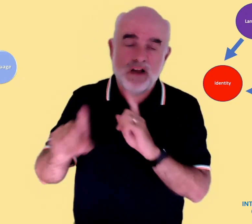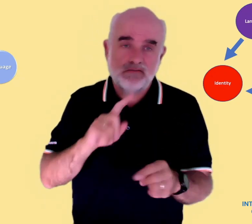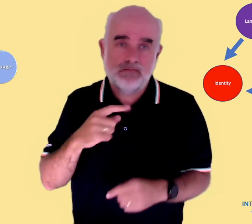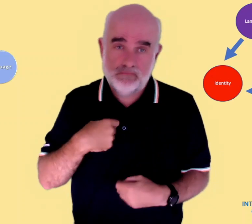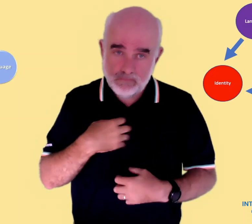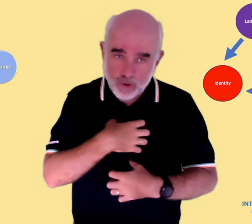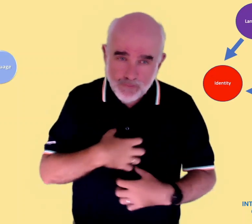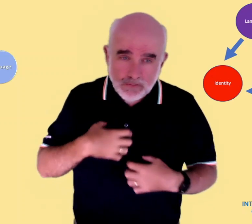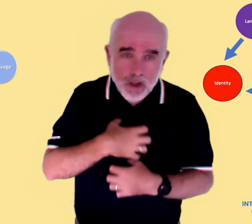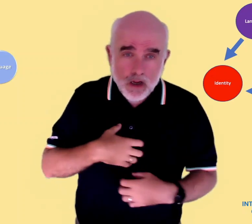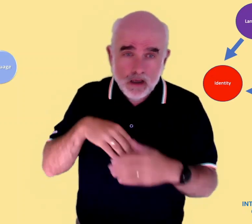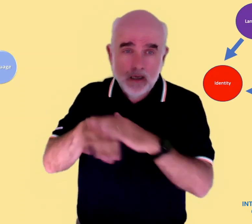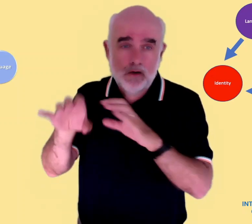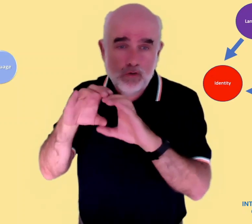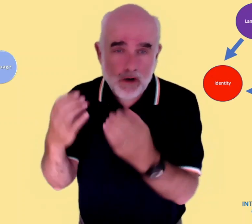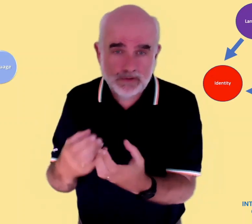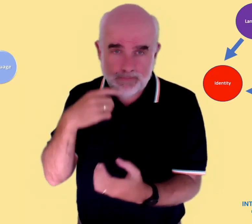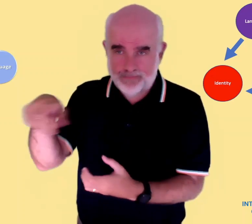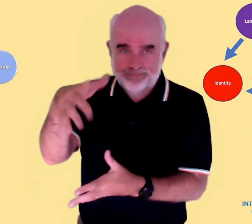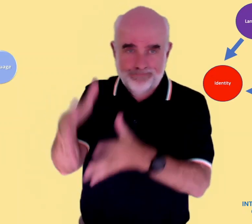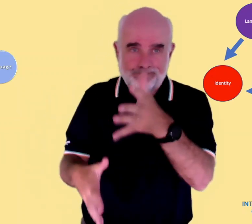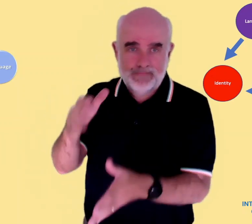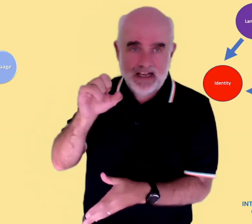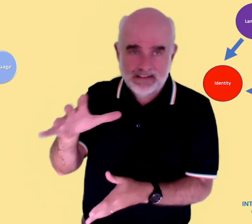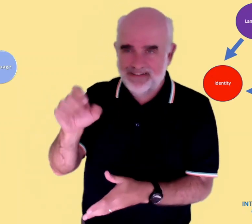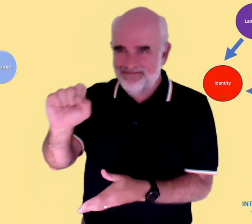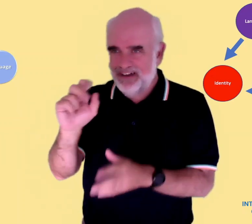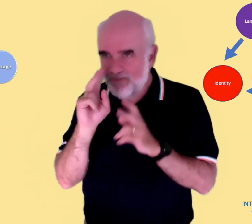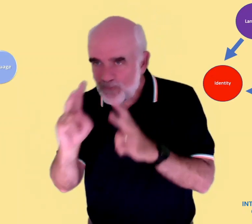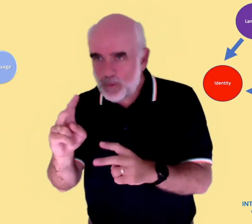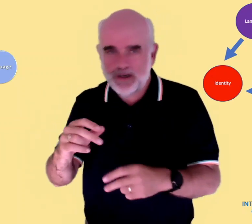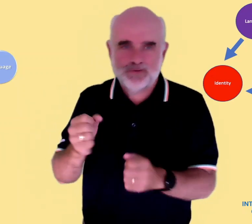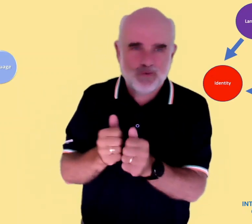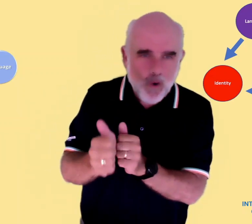community because its members use Irish Sign Language to express their views and stories."